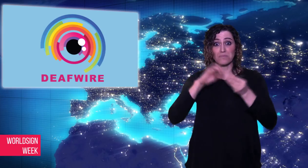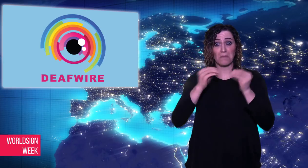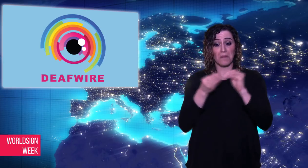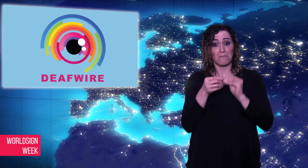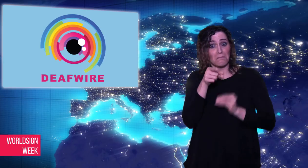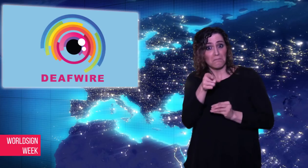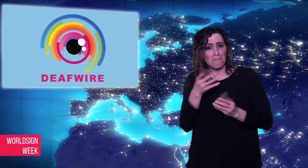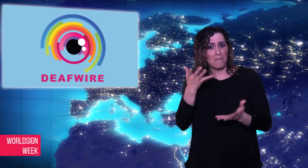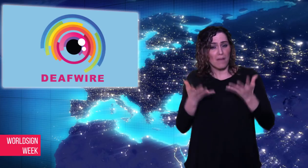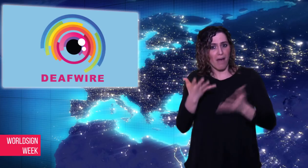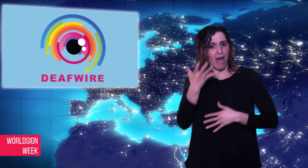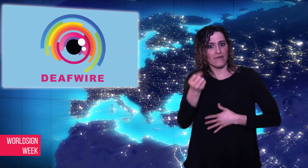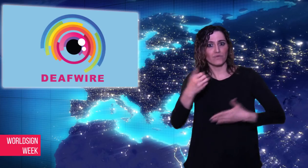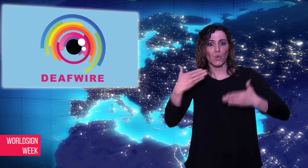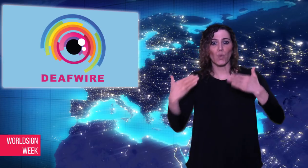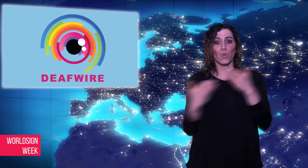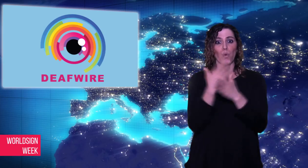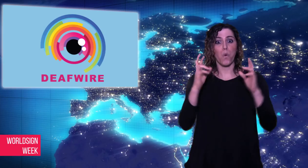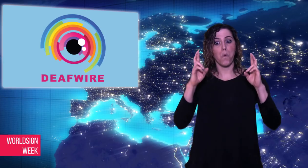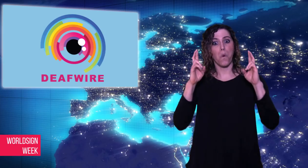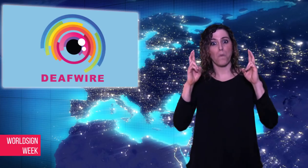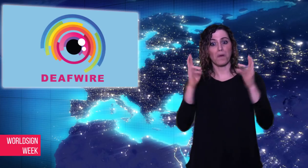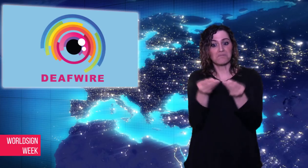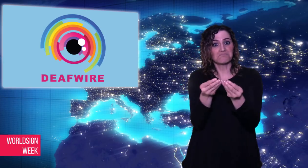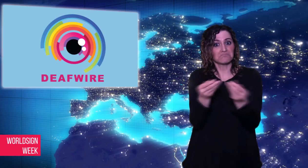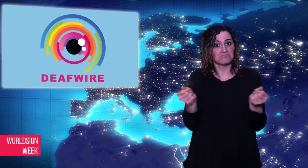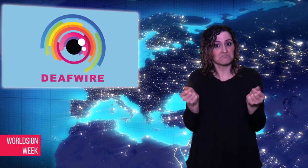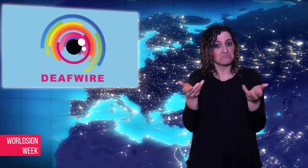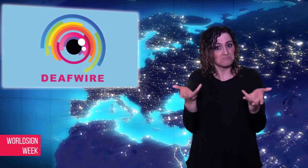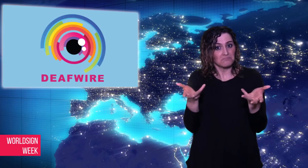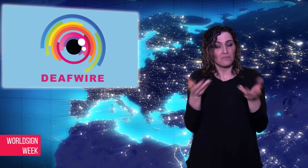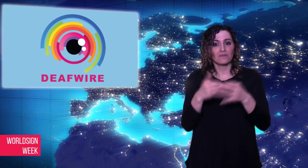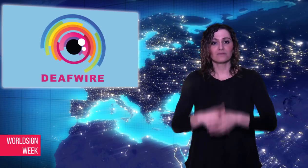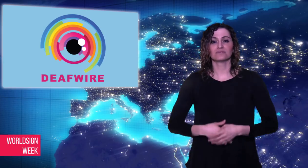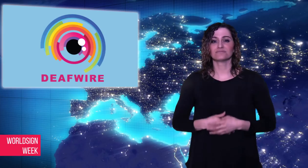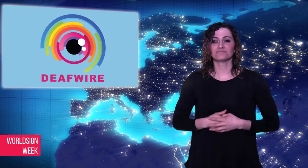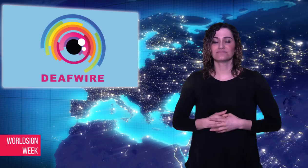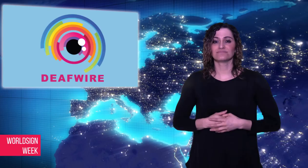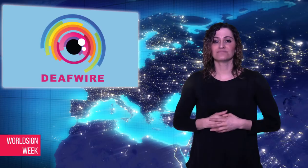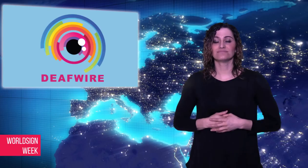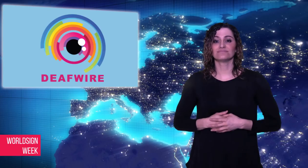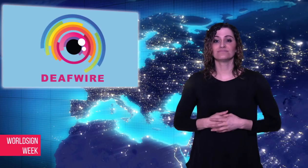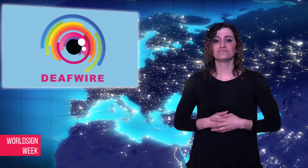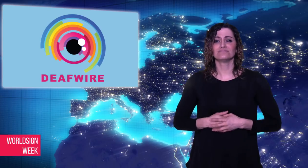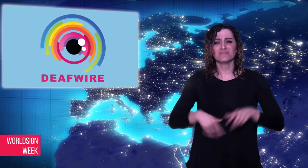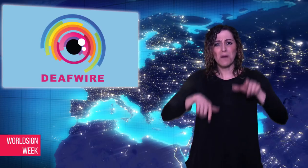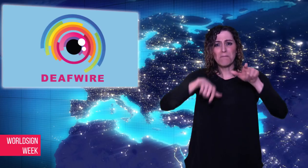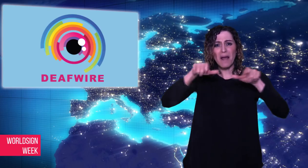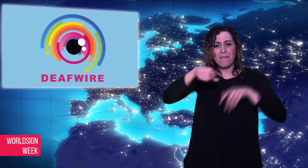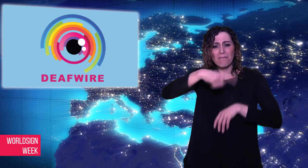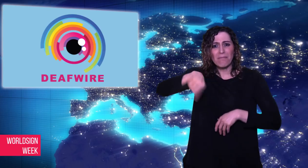People with tinnitus hear persistent